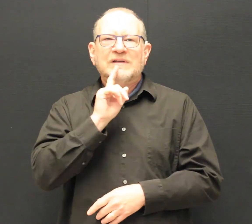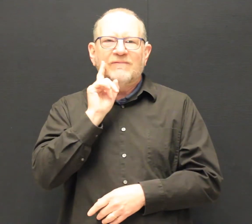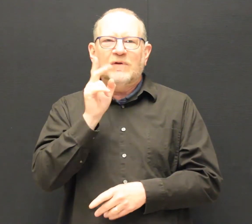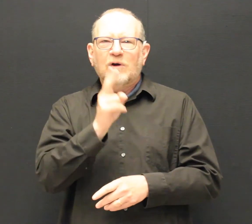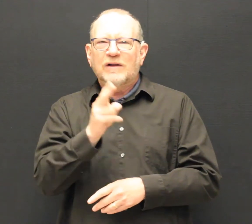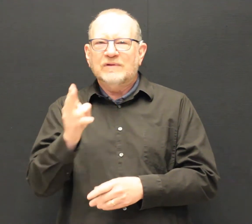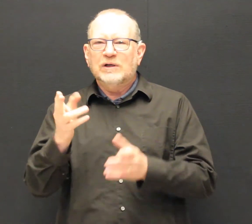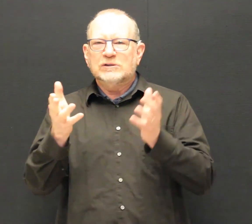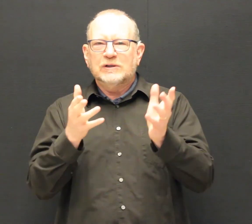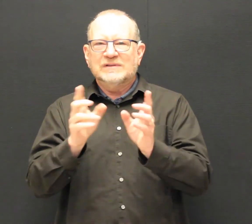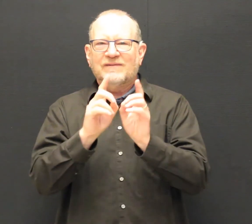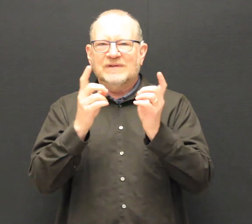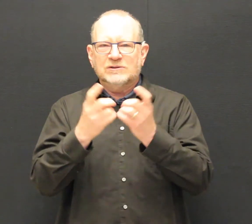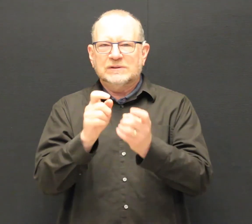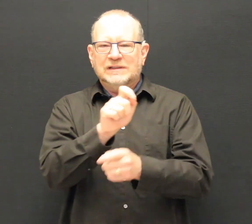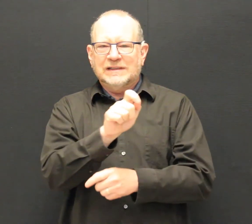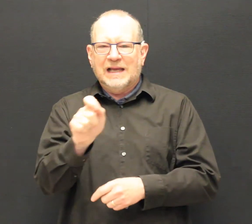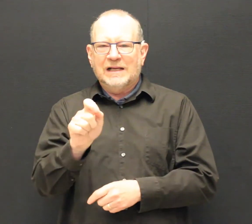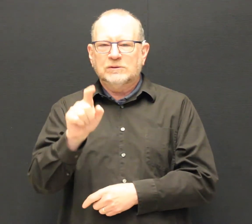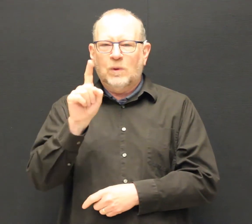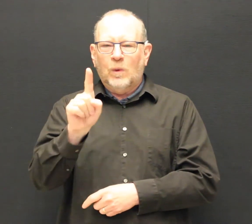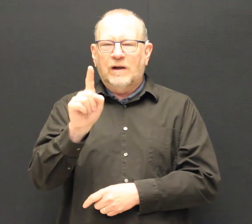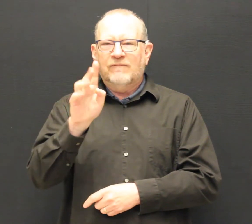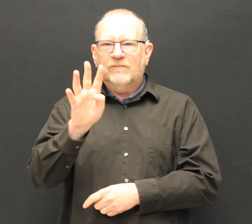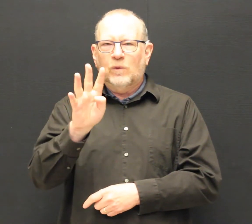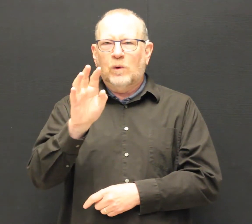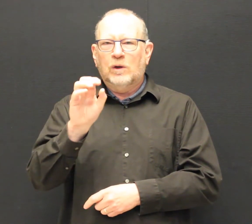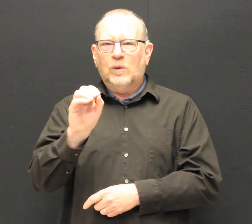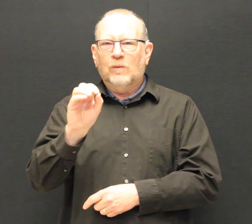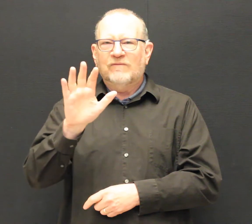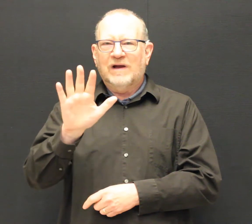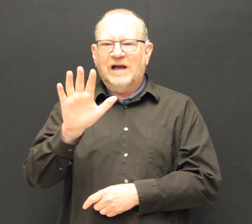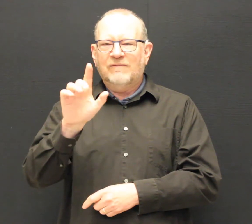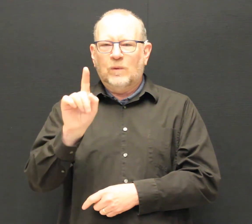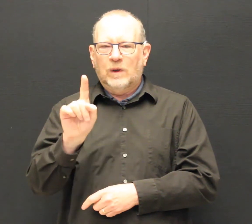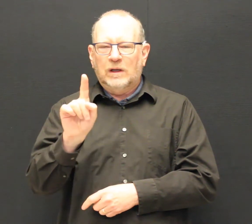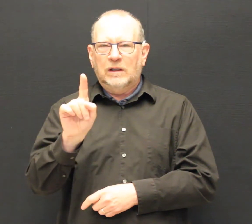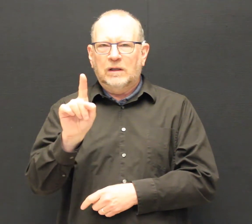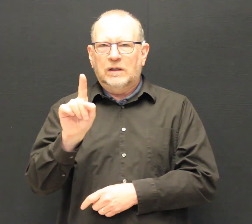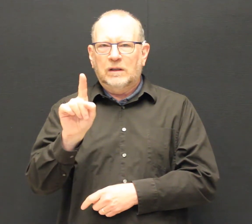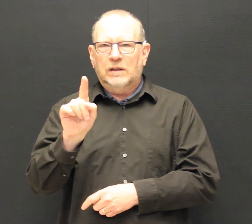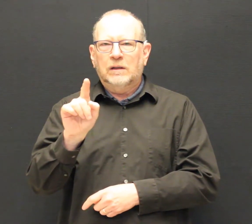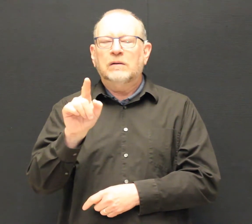“Director of the Deaf & Hard of Hearing Services Division – 14051”